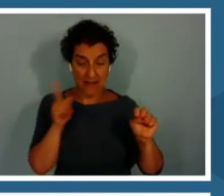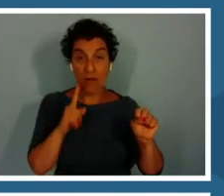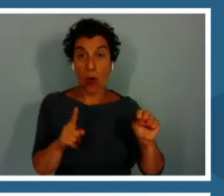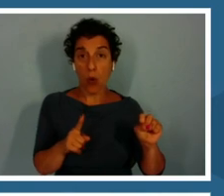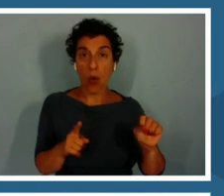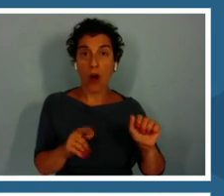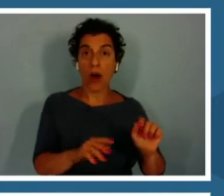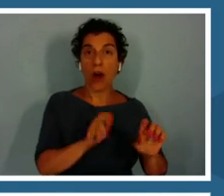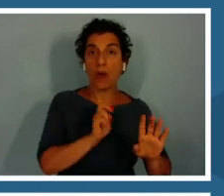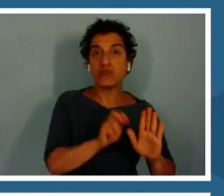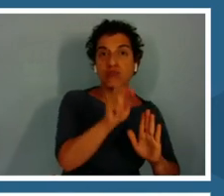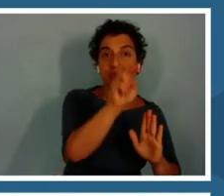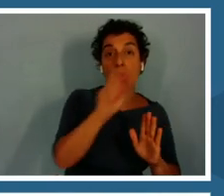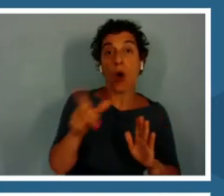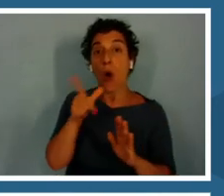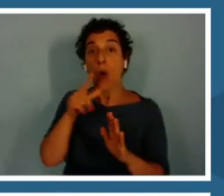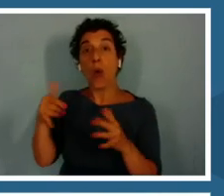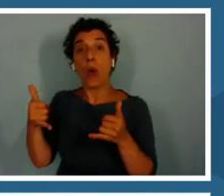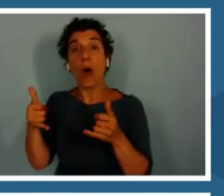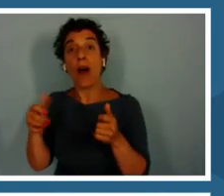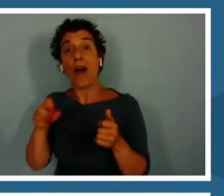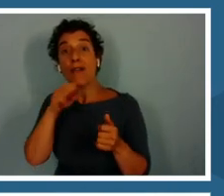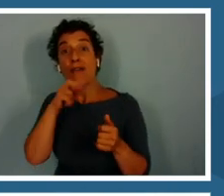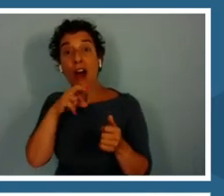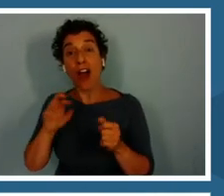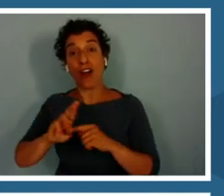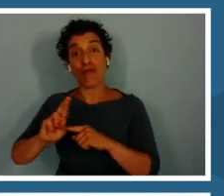The frog player will control the right side by using the down arrow key.